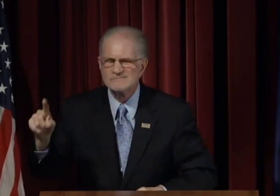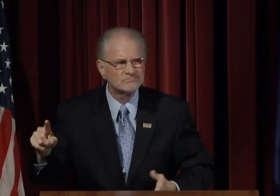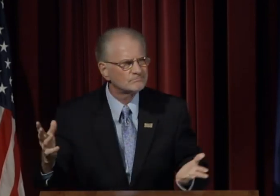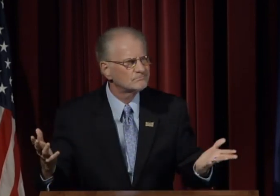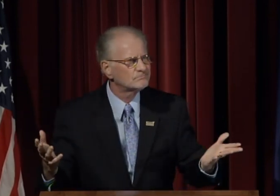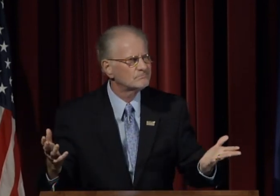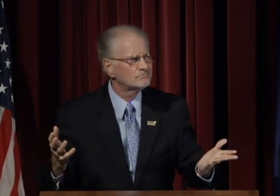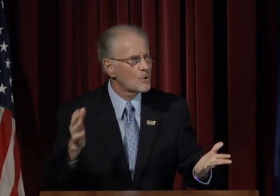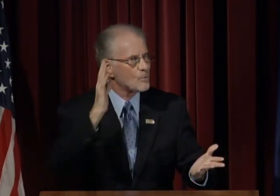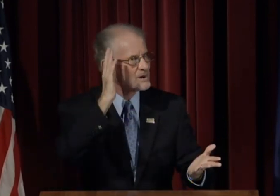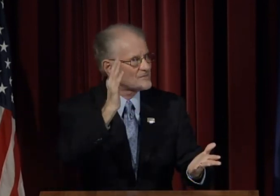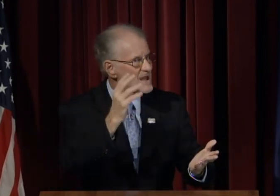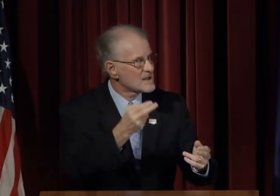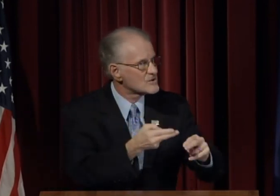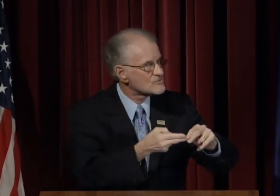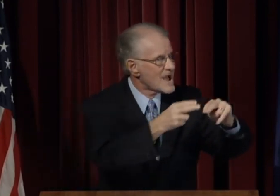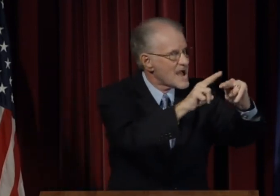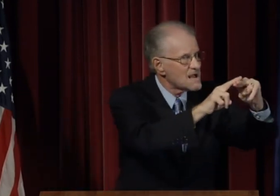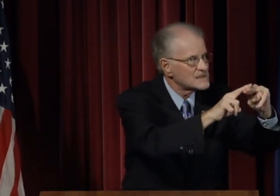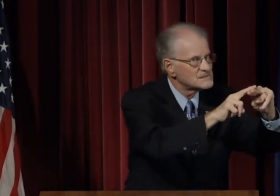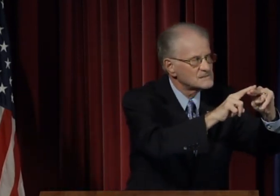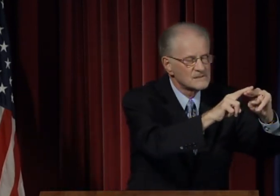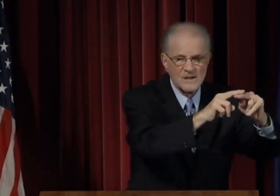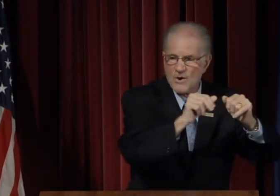And what of student numbers?